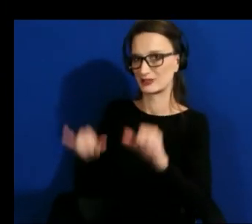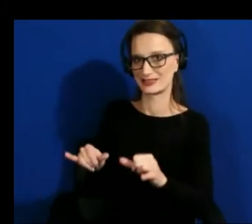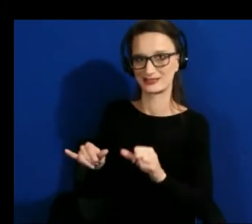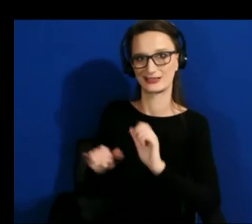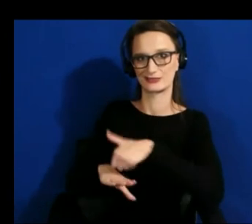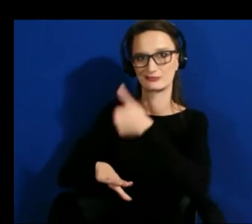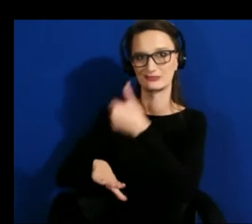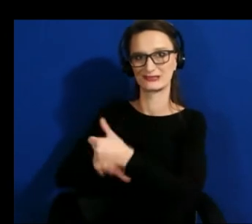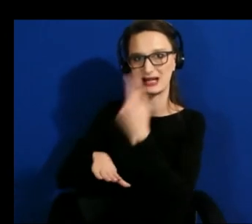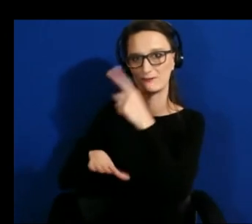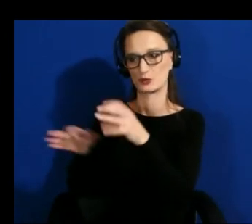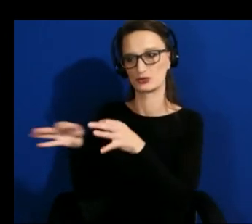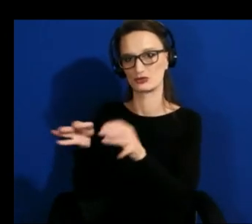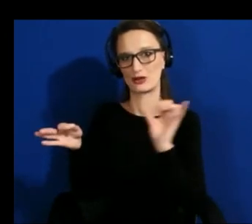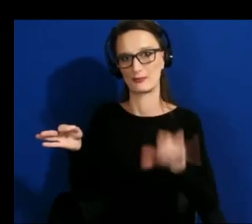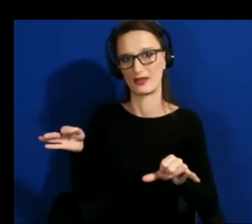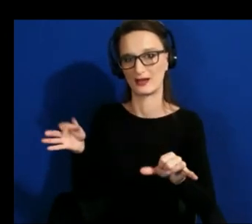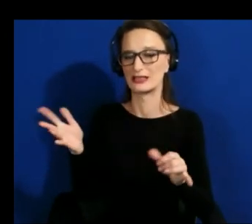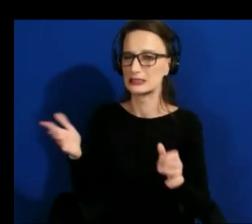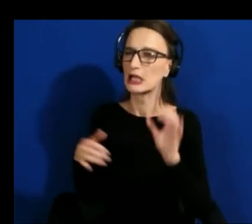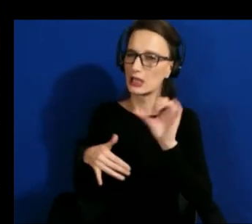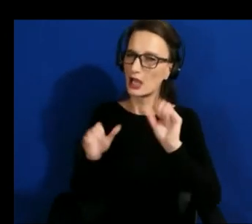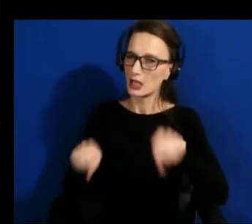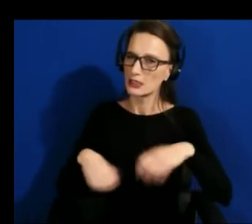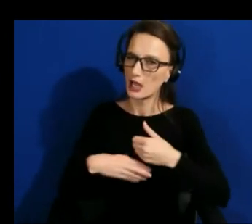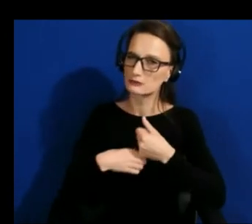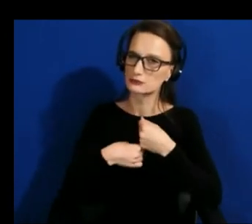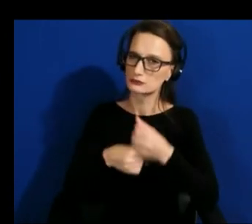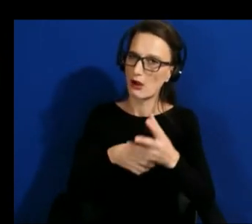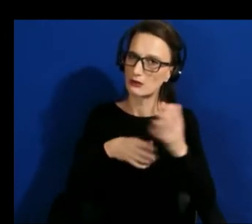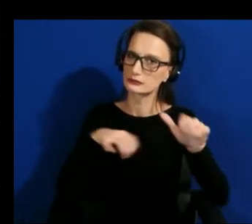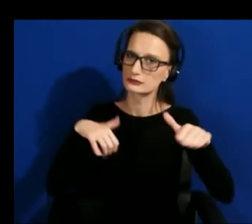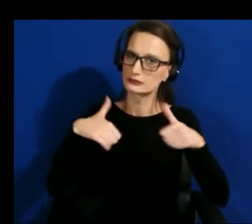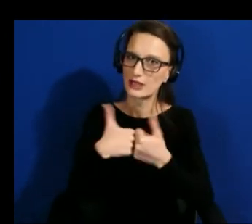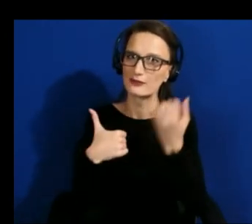challenging if you're trying to describe something like uh people who might have different identities